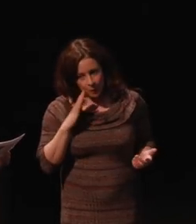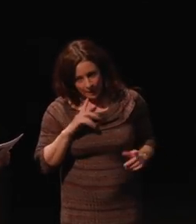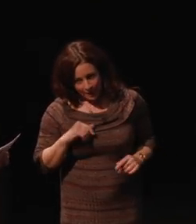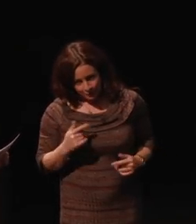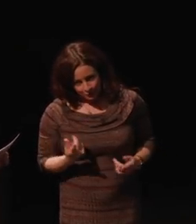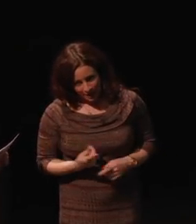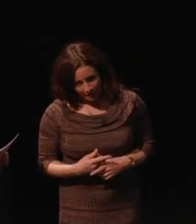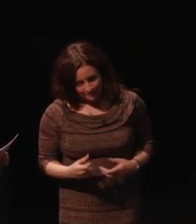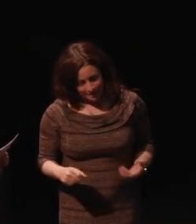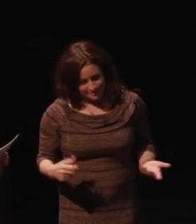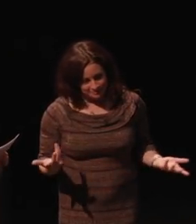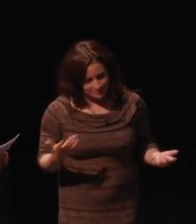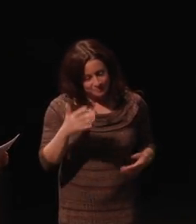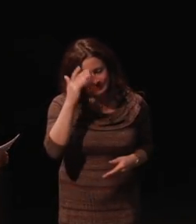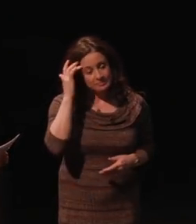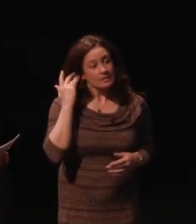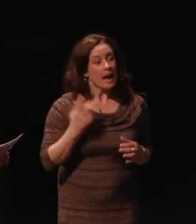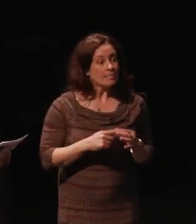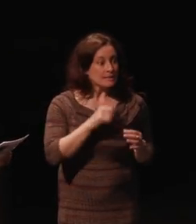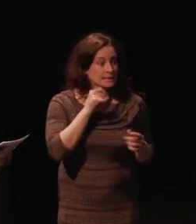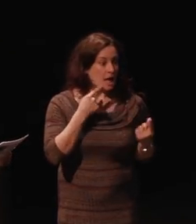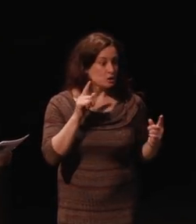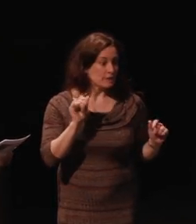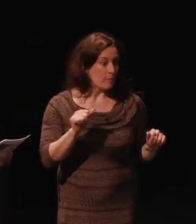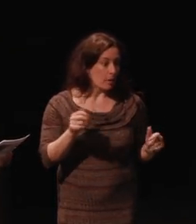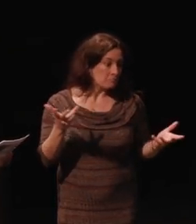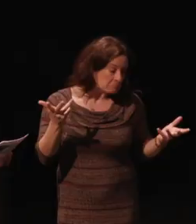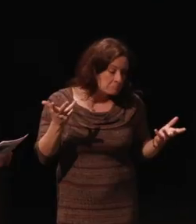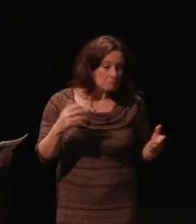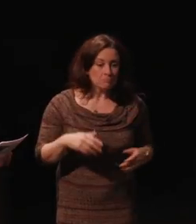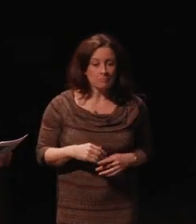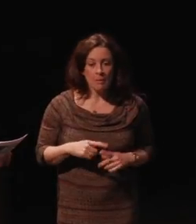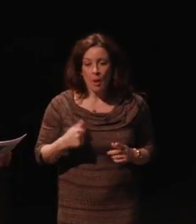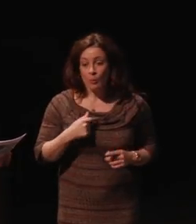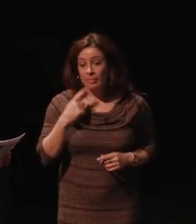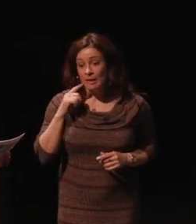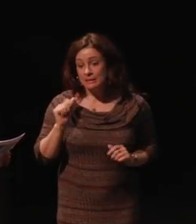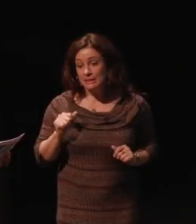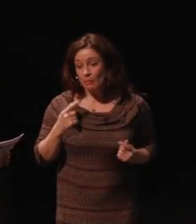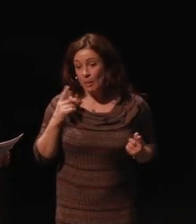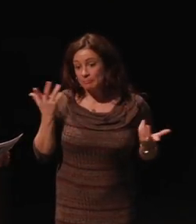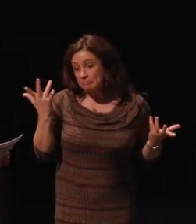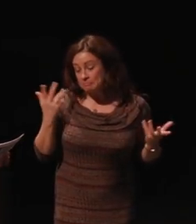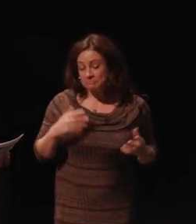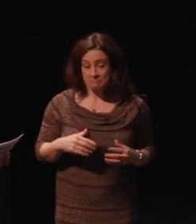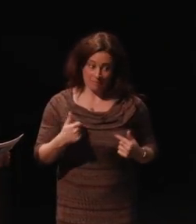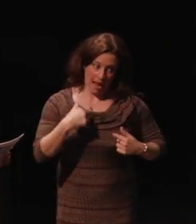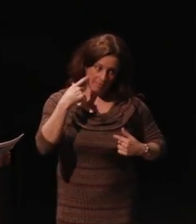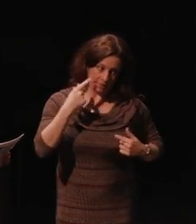Yes, unless it's not achievable, but we think it's achievable. I think it's achievable.